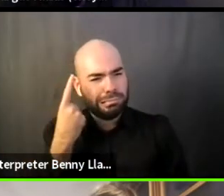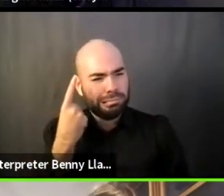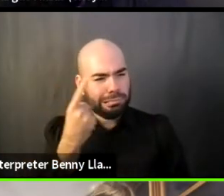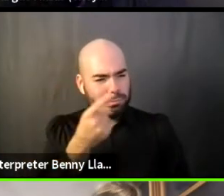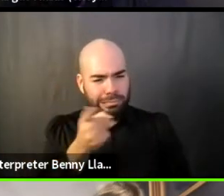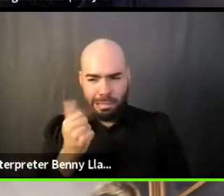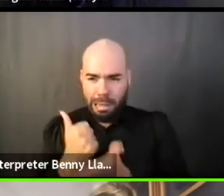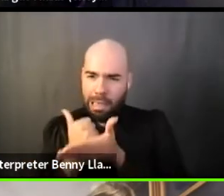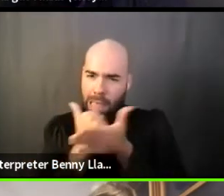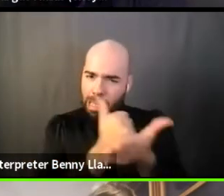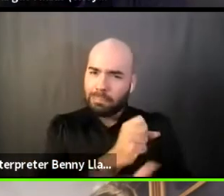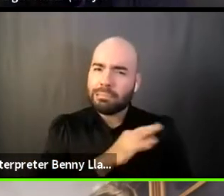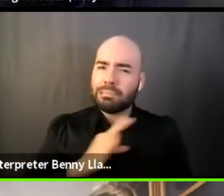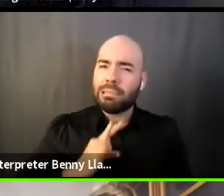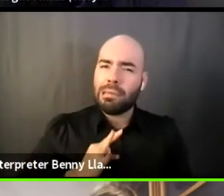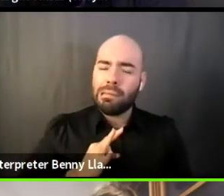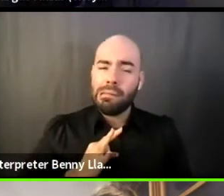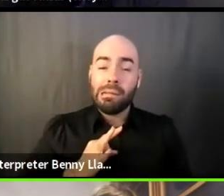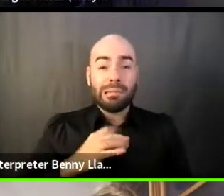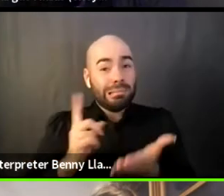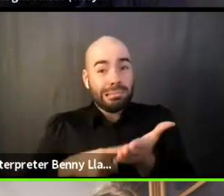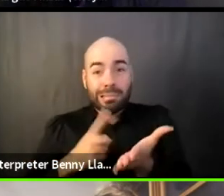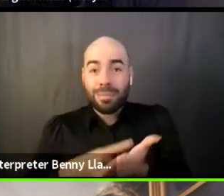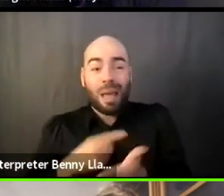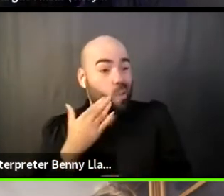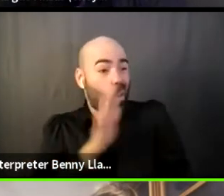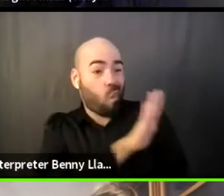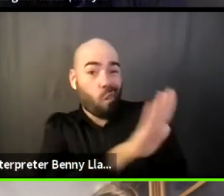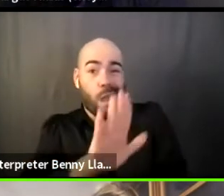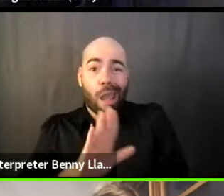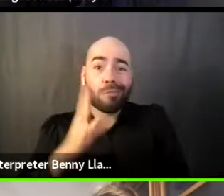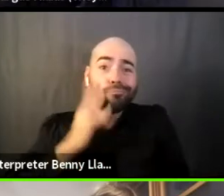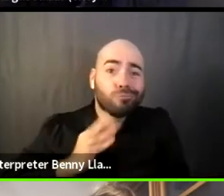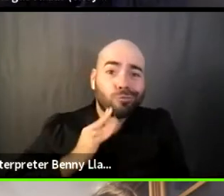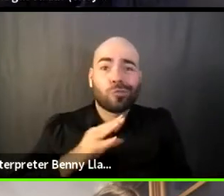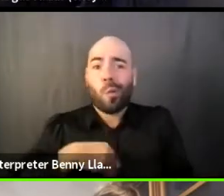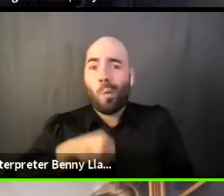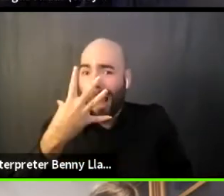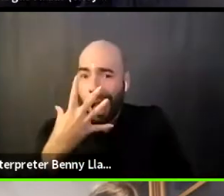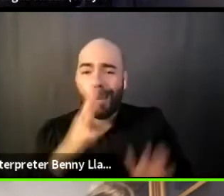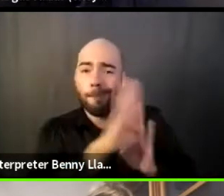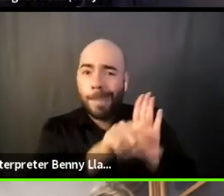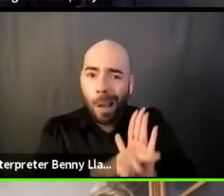Because I do know the places that some folks are in, and part of me says, I wanna put these people in a bubble